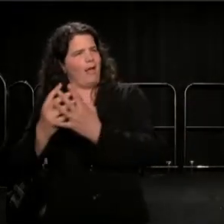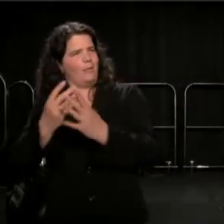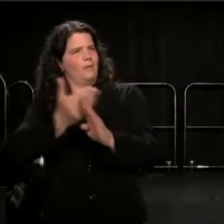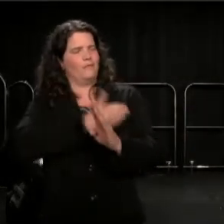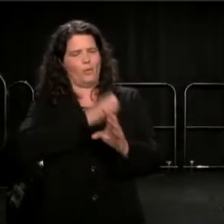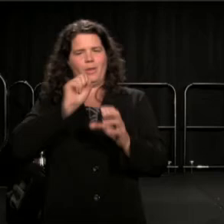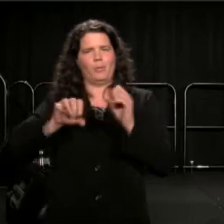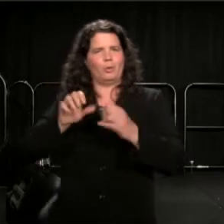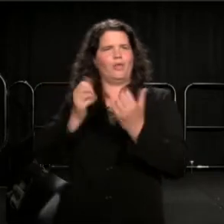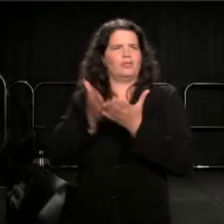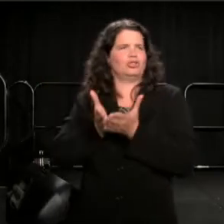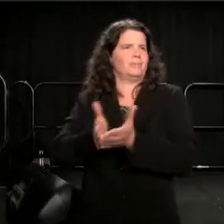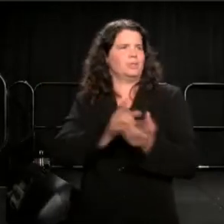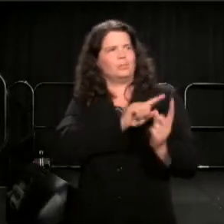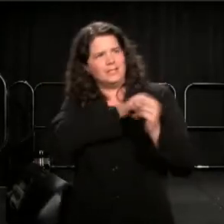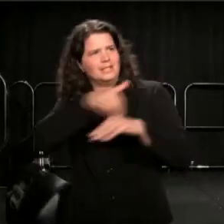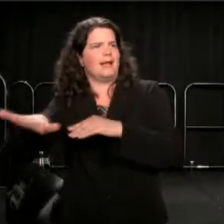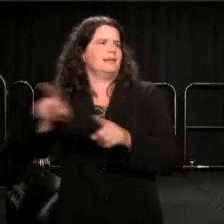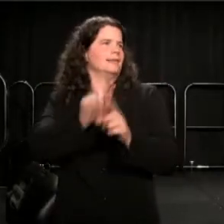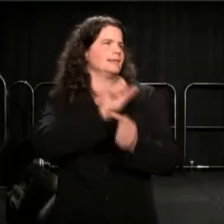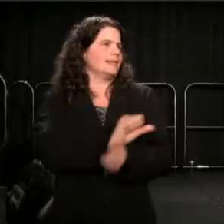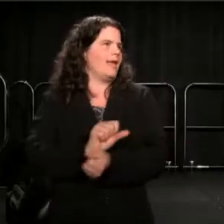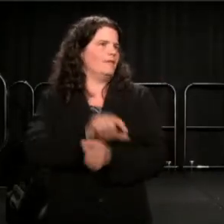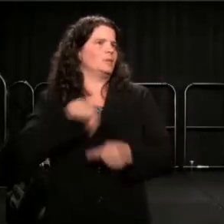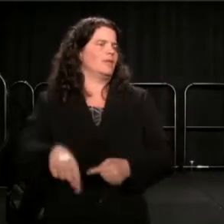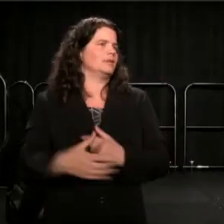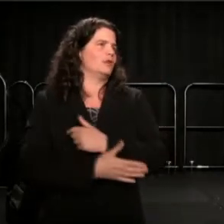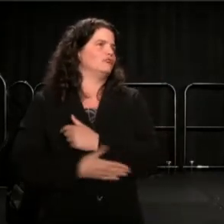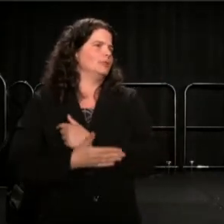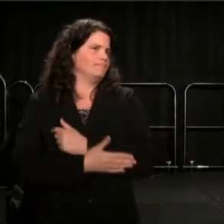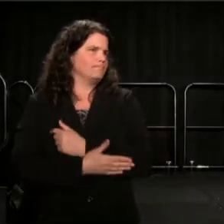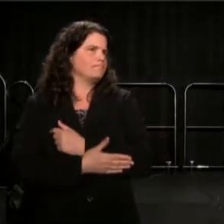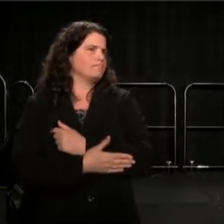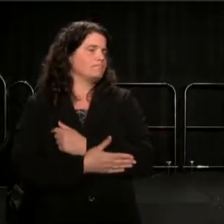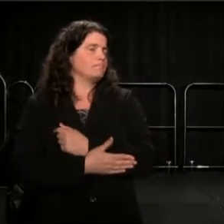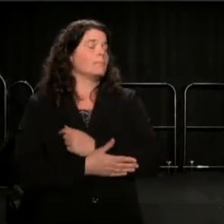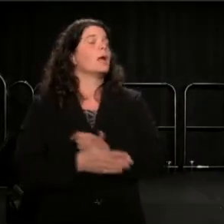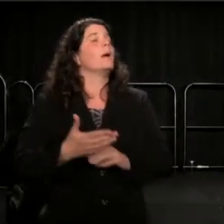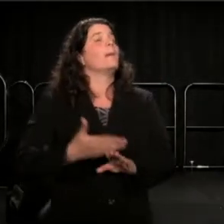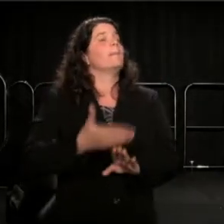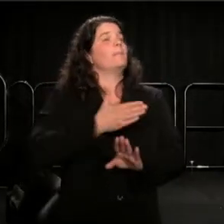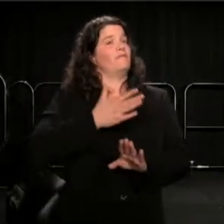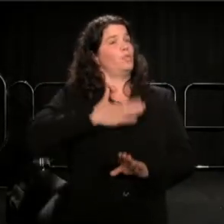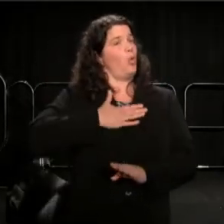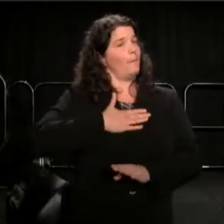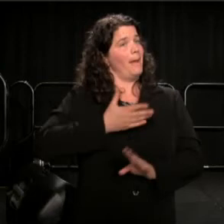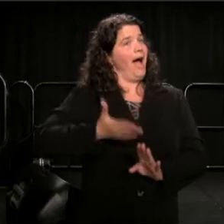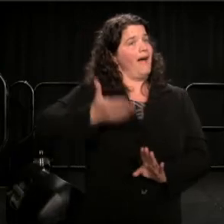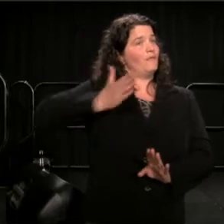But before my forefathers got here, Native Americans were on this ground.